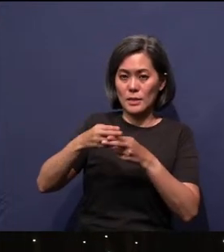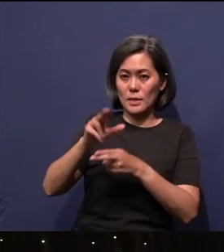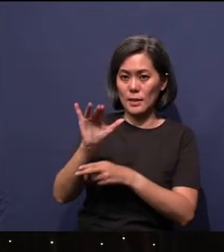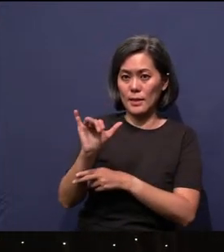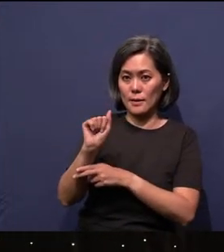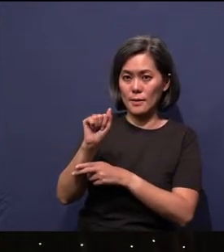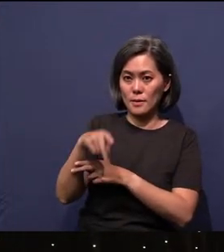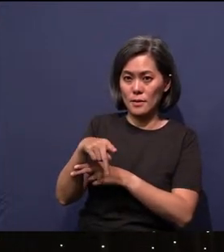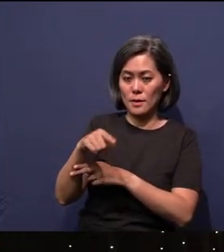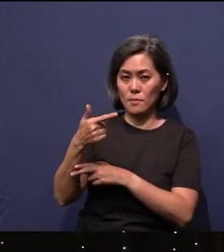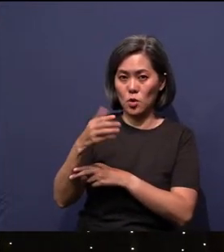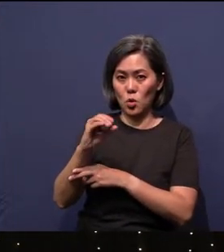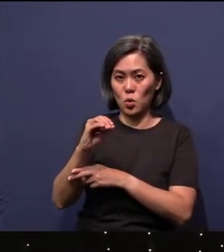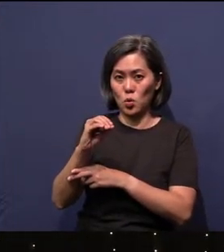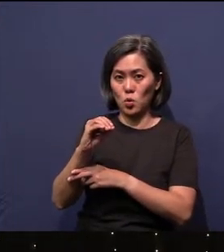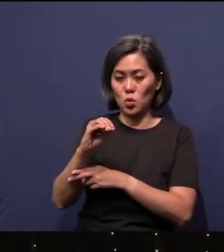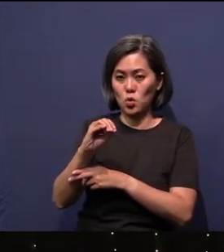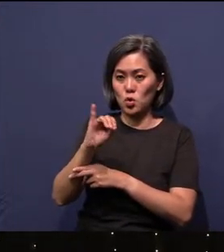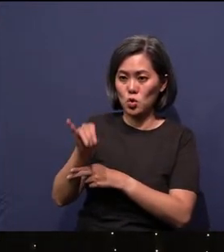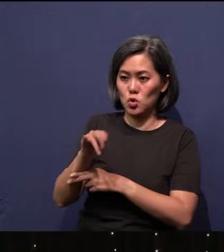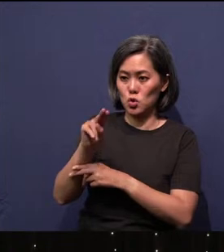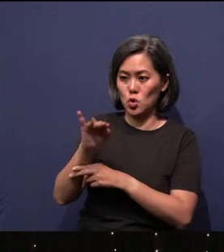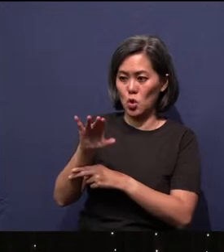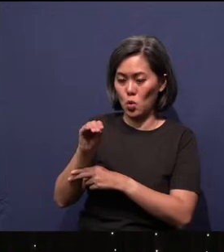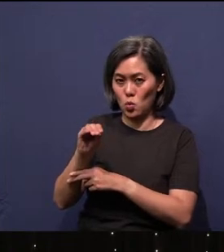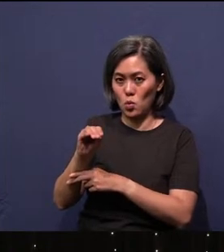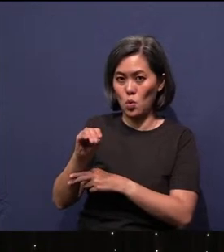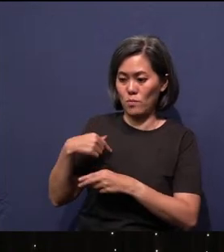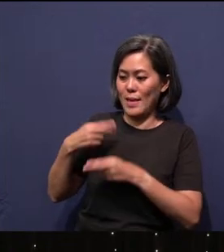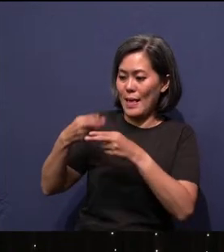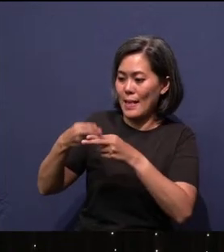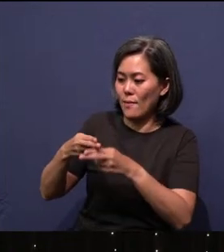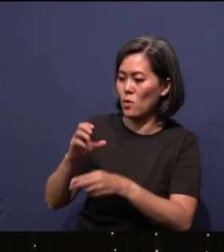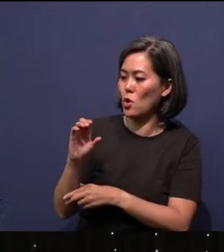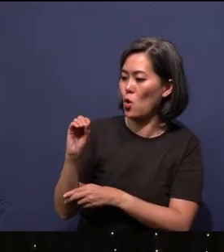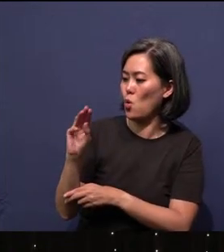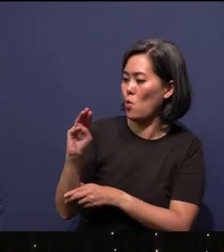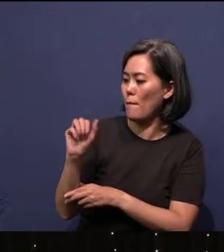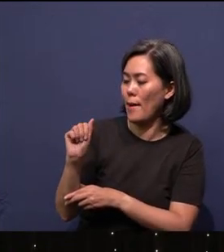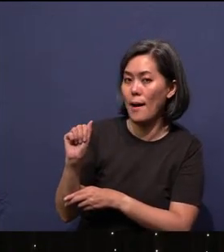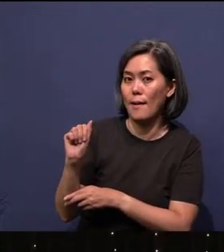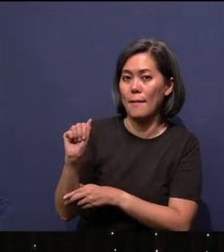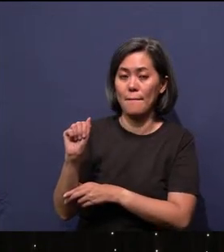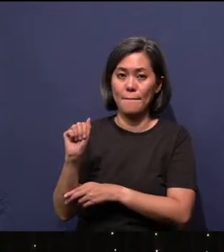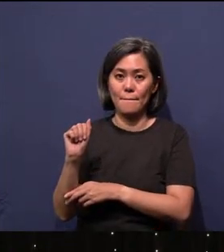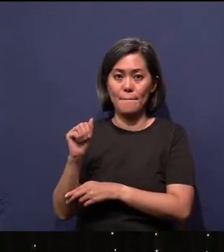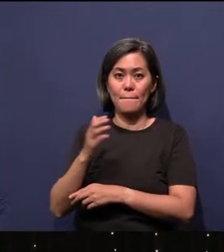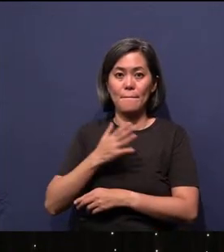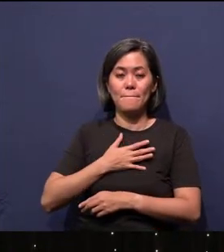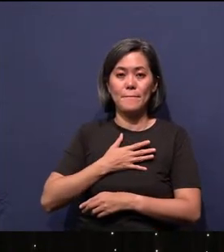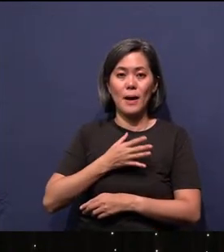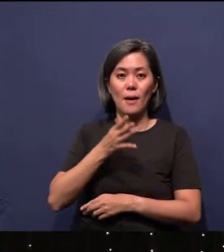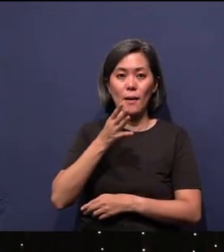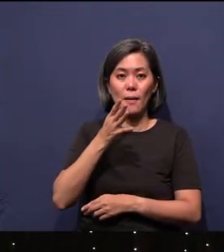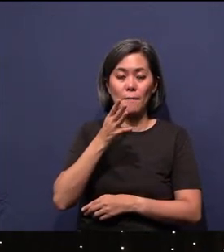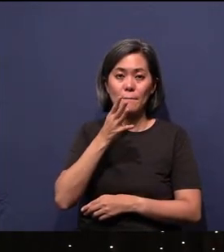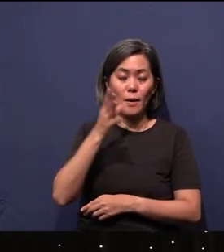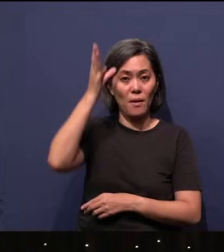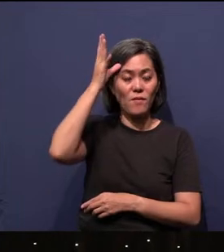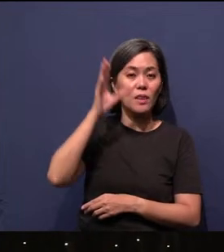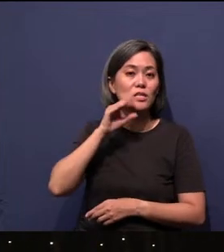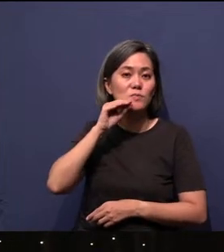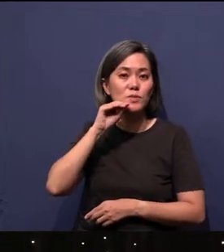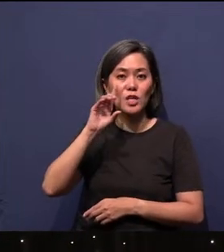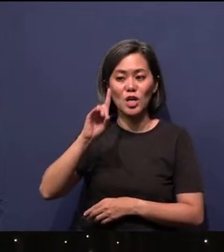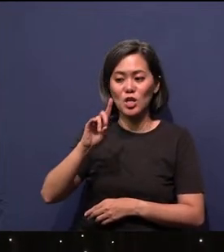And we call her Oma because in my family, my mom and dad spoke Dutch. And so when